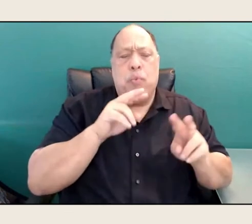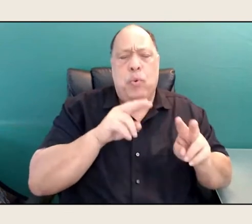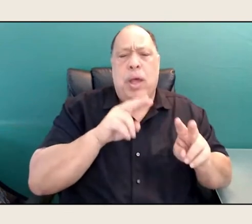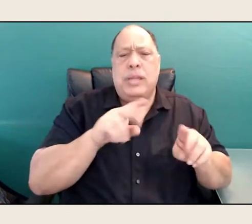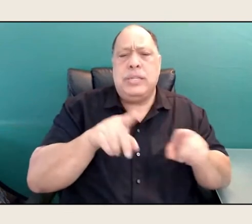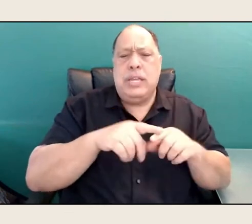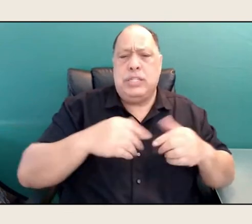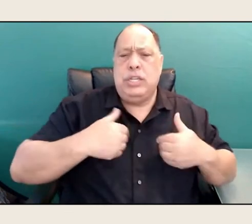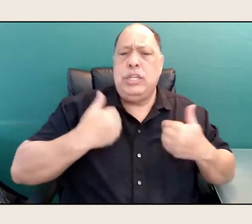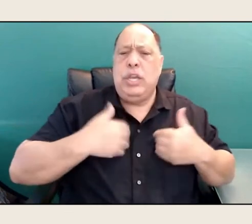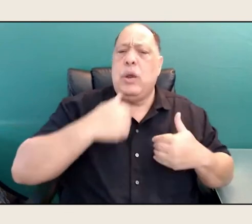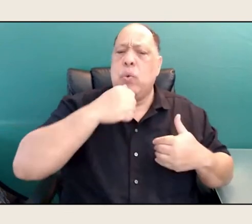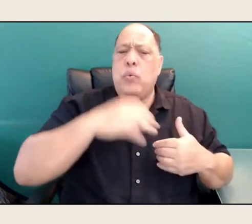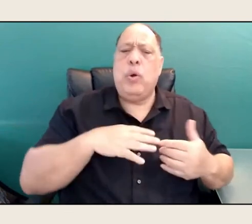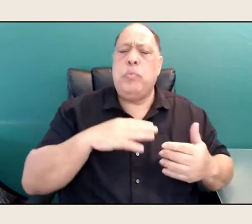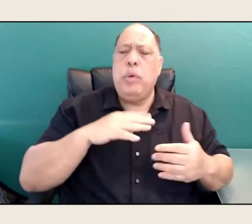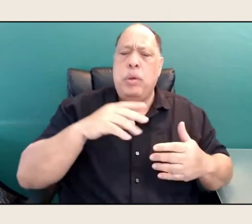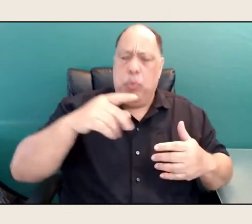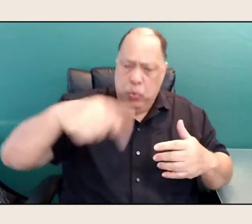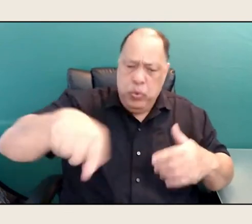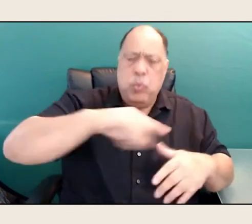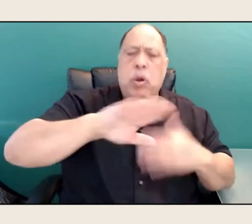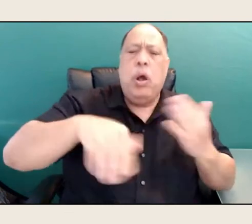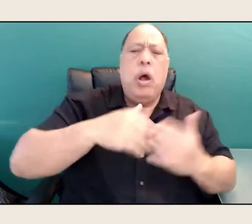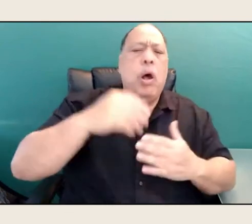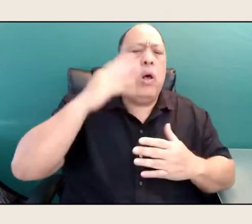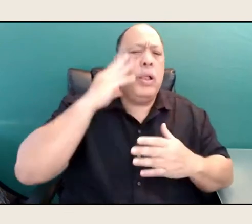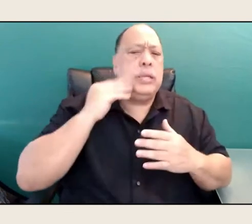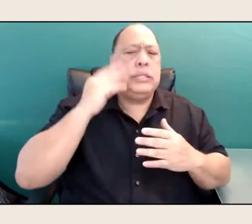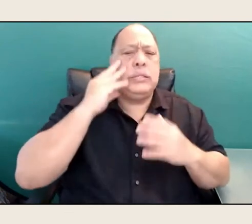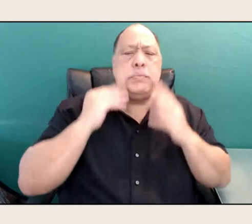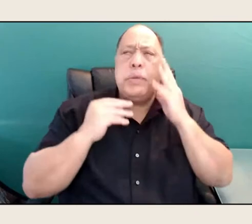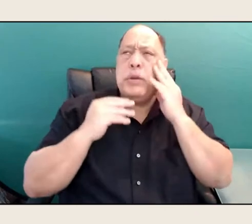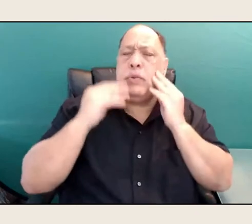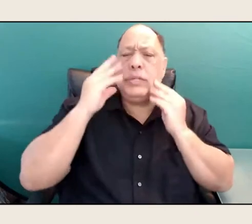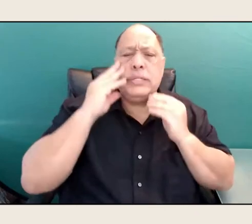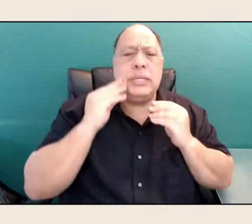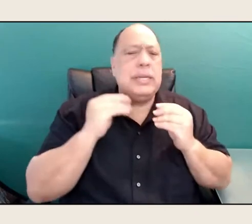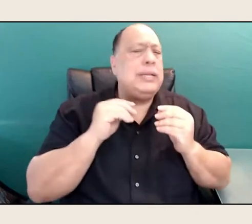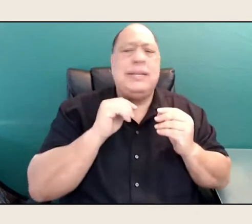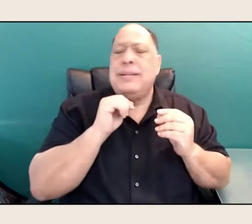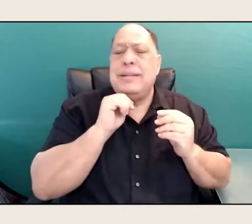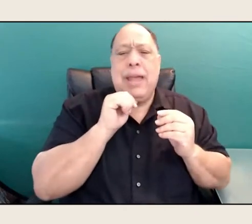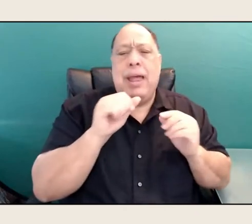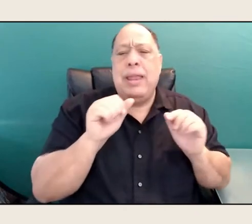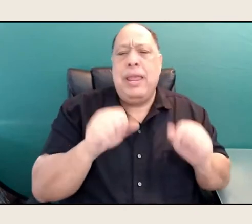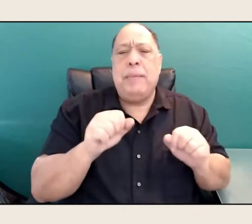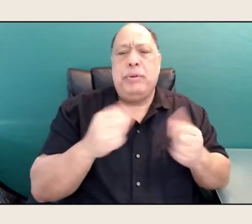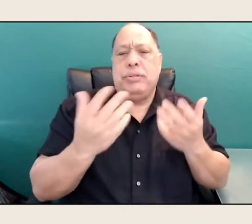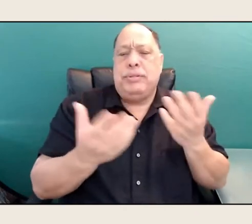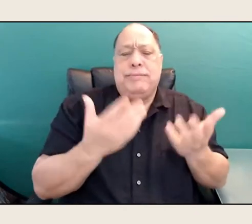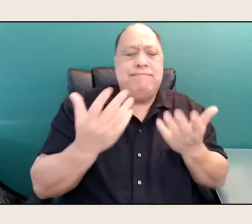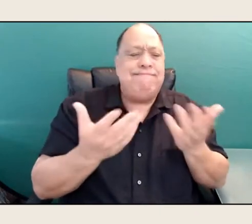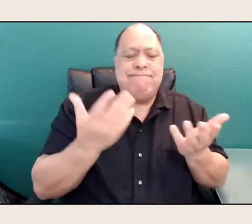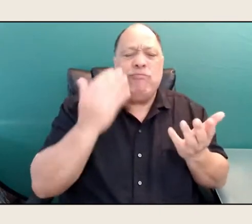we were all experiencing not being able to, you know, the inequities.